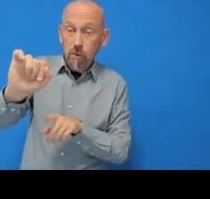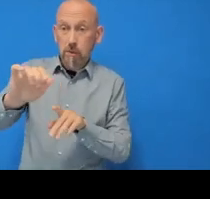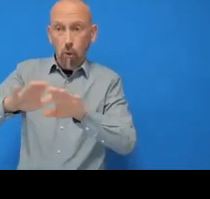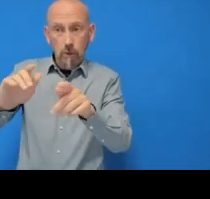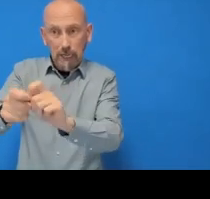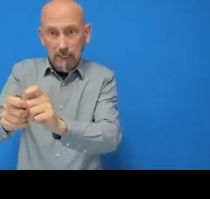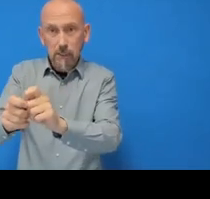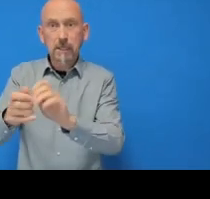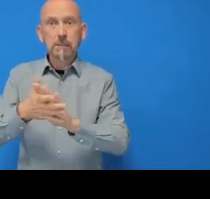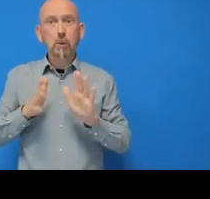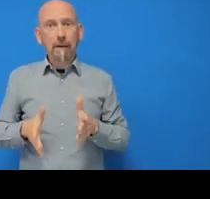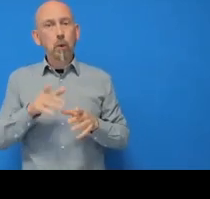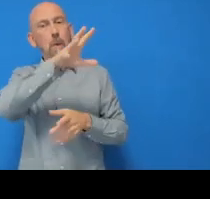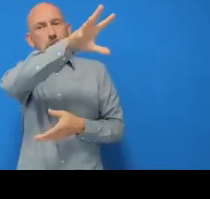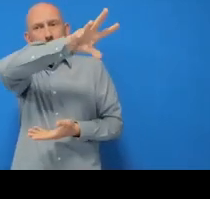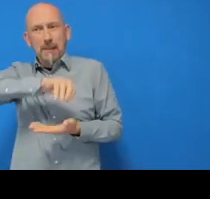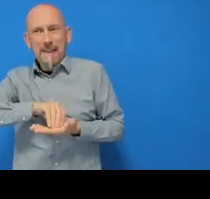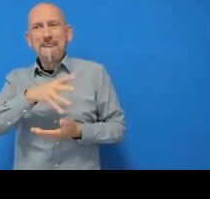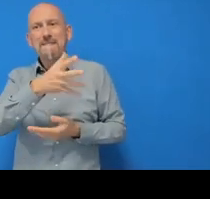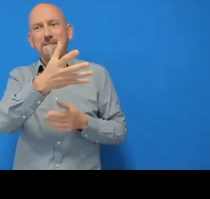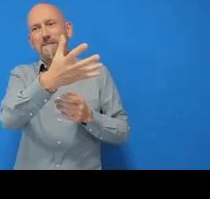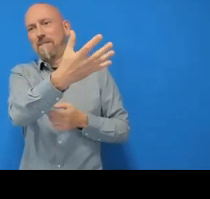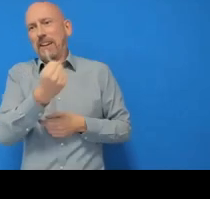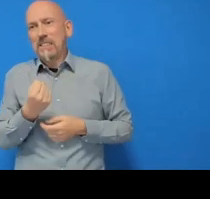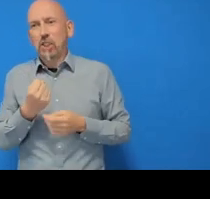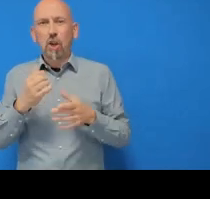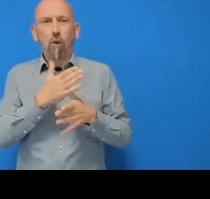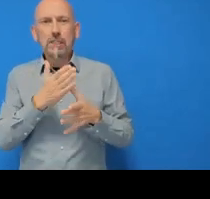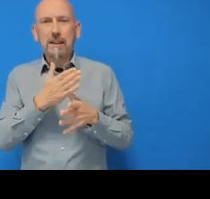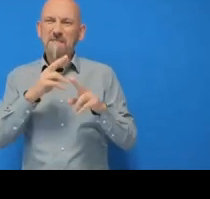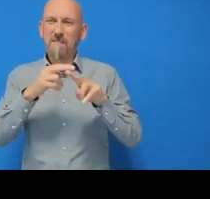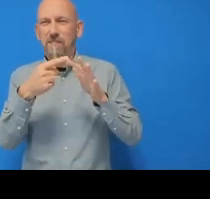So you push, now we need to pull the changes down.